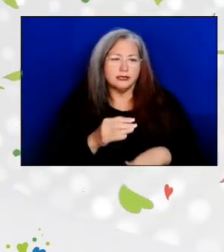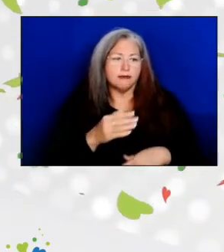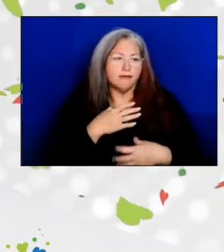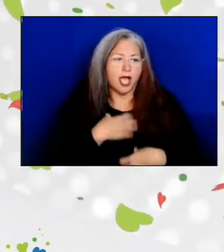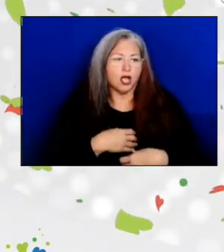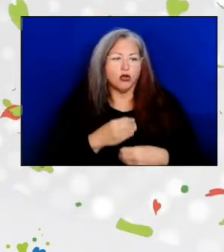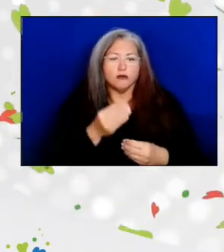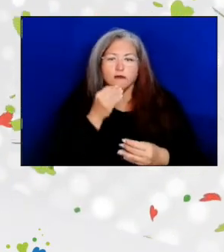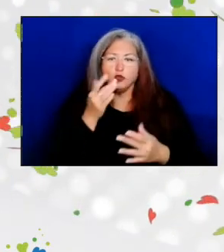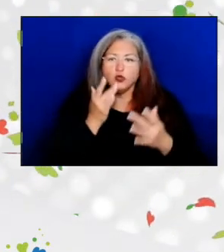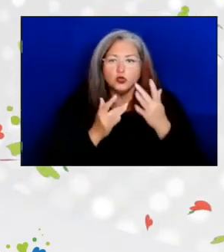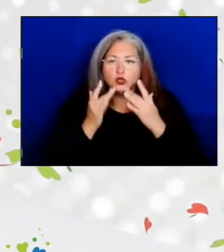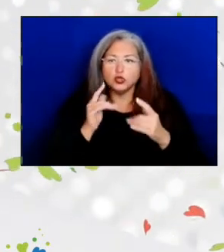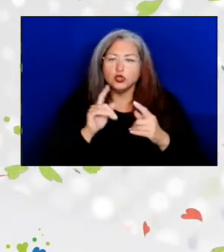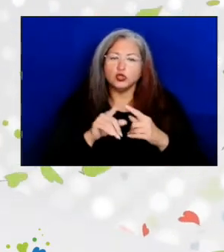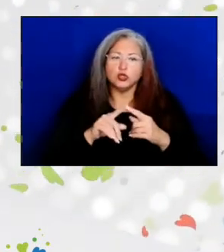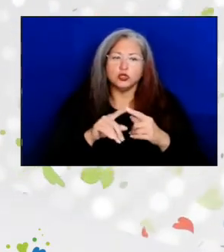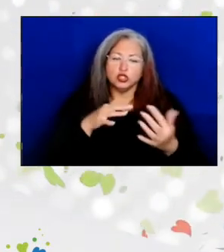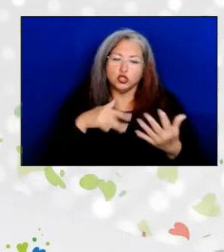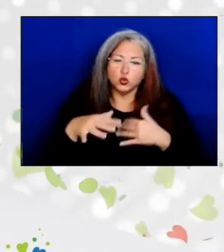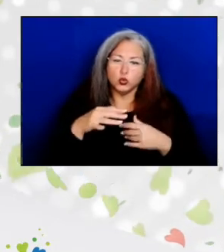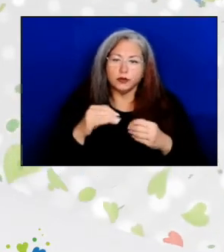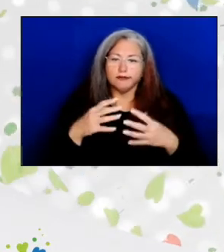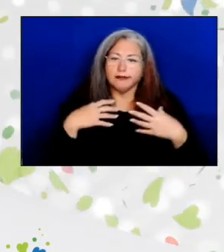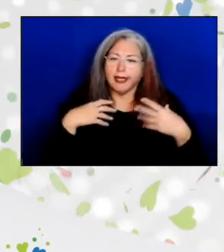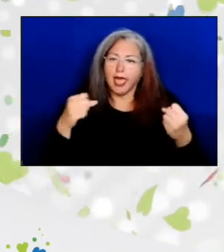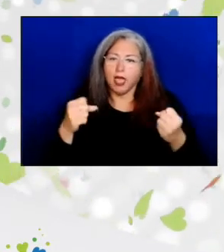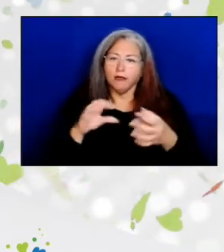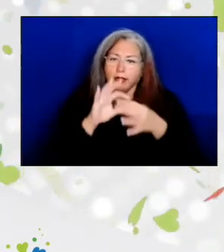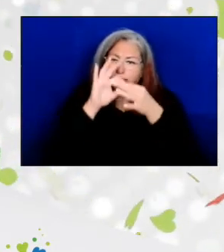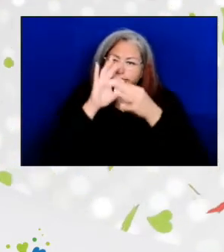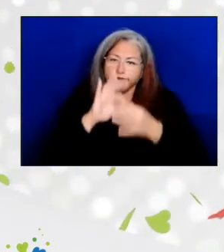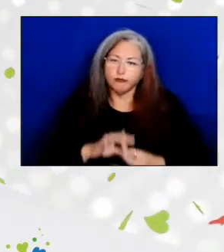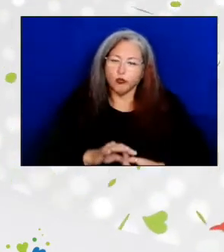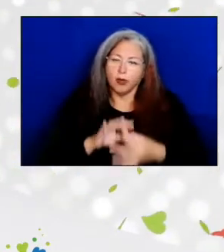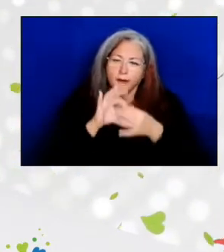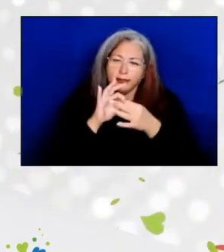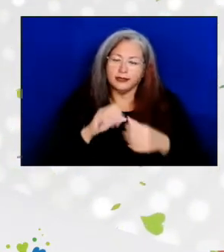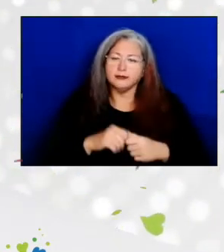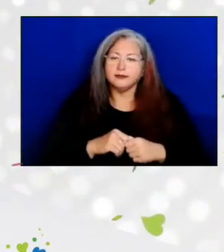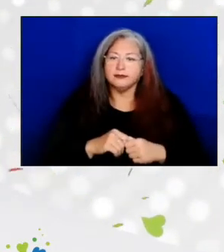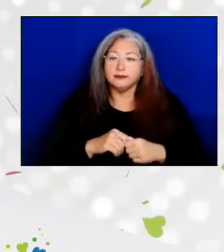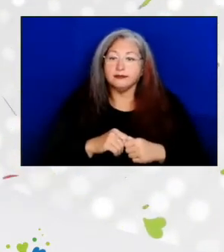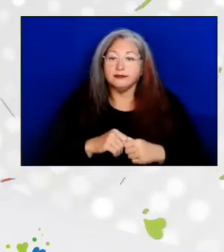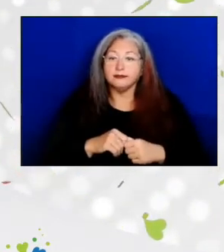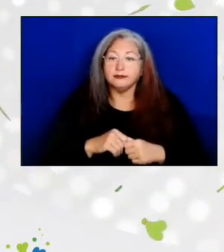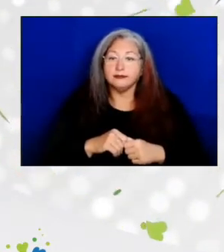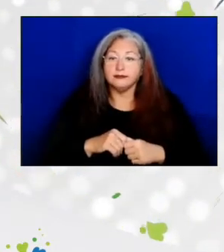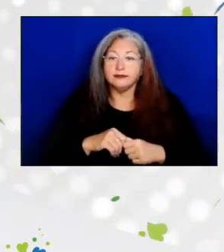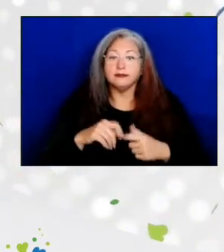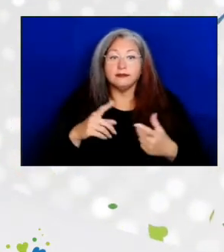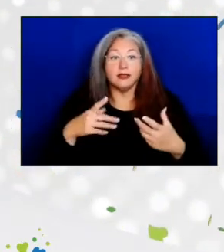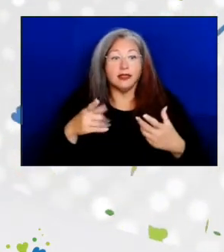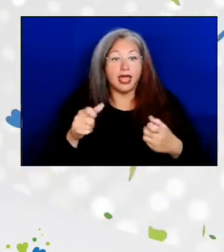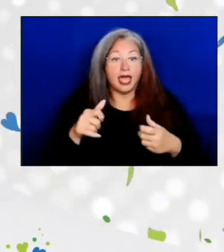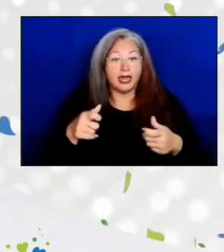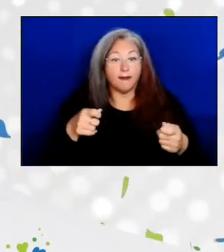socialization, health, and wellbeing. And the Administration for Community Living